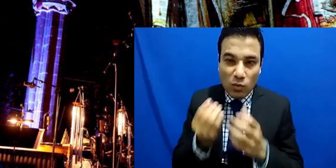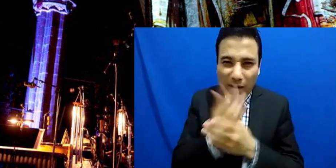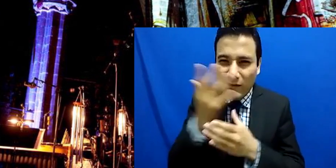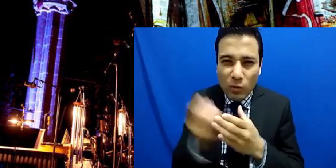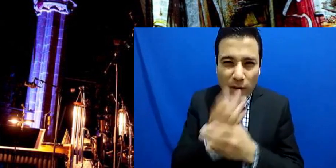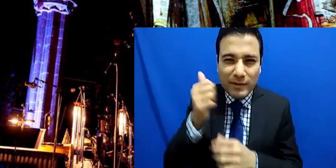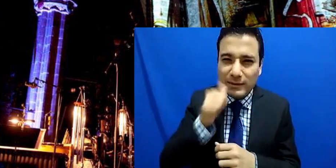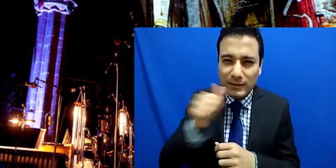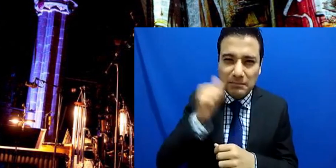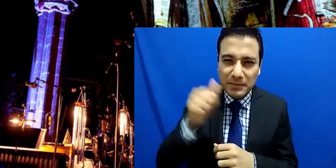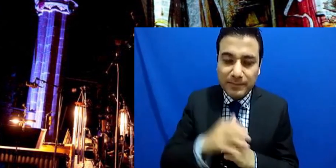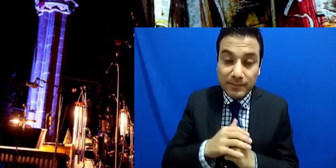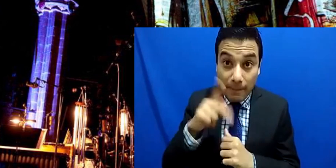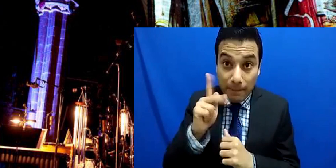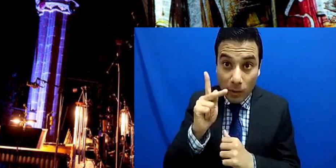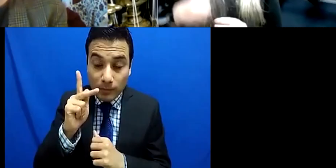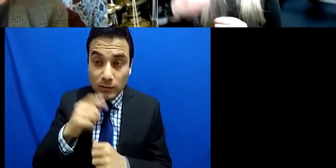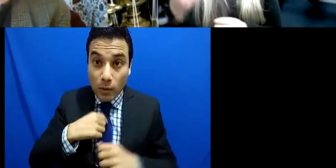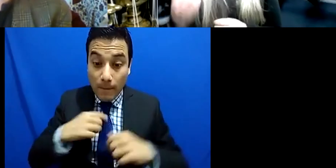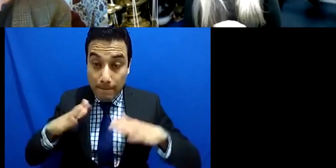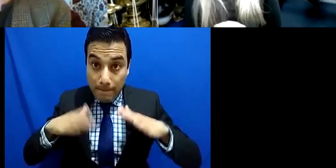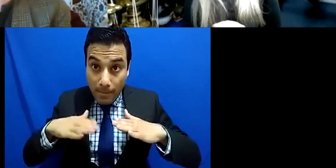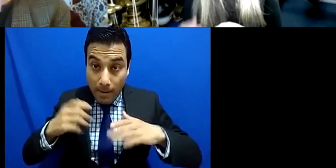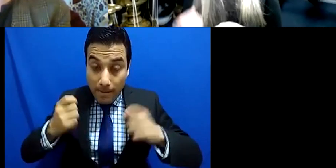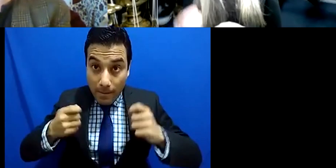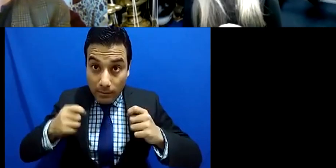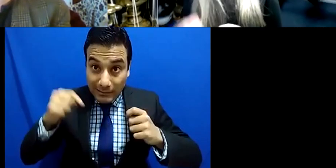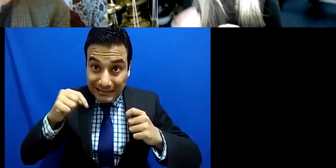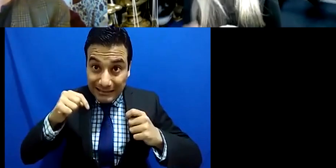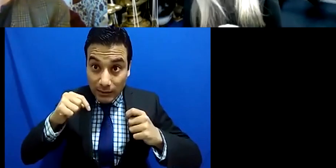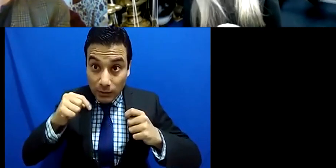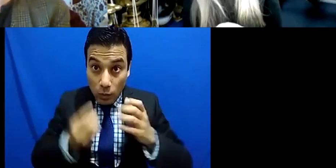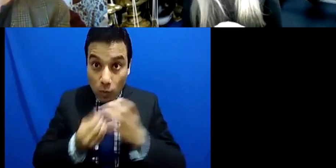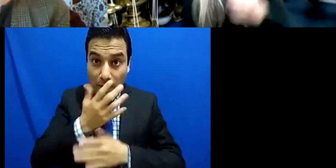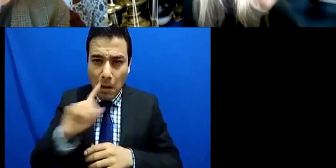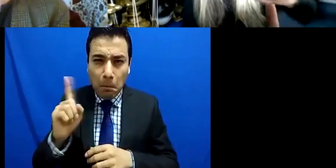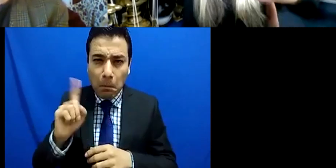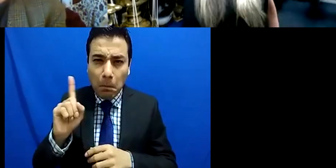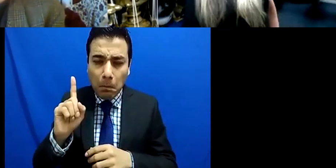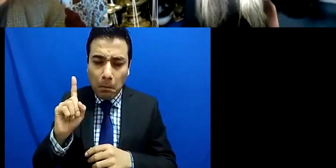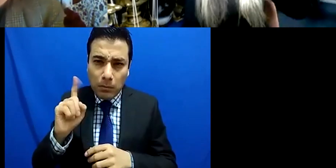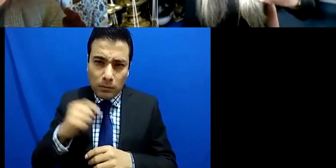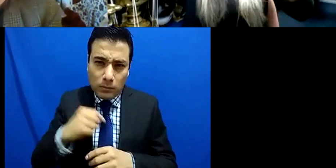performing in front of an orchestra or in front of an audience is not new but, if we hang on to those